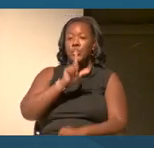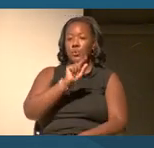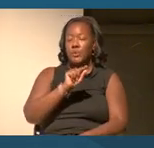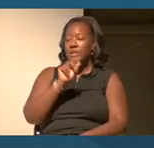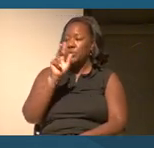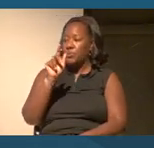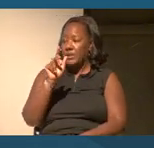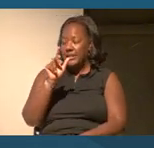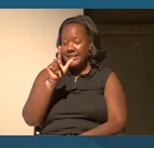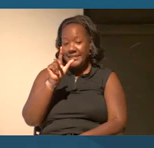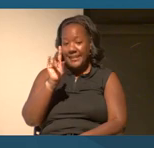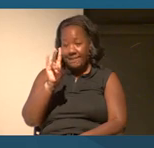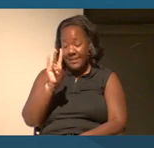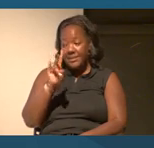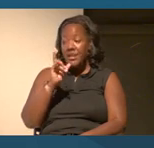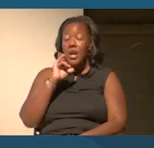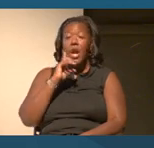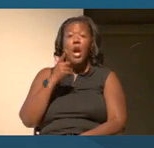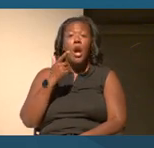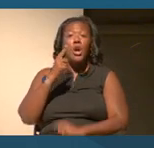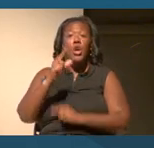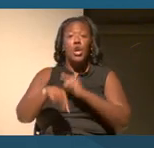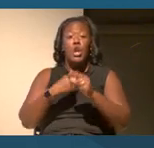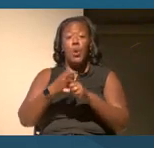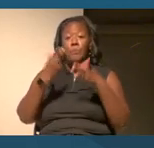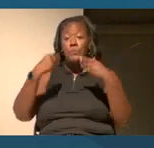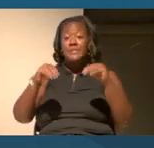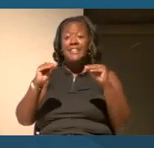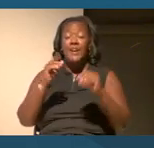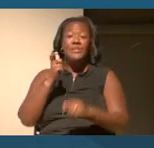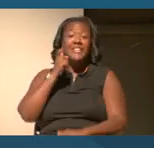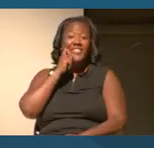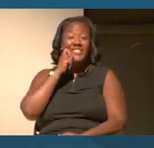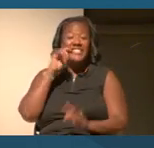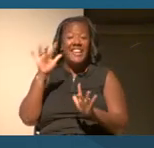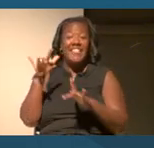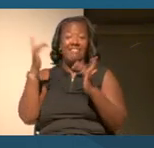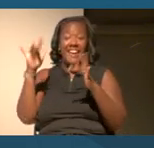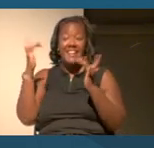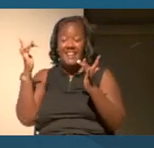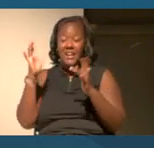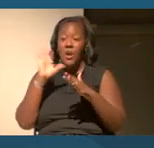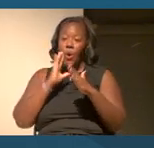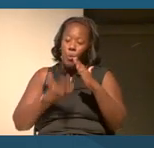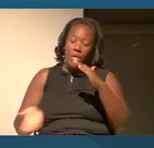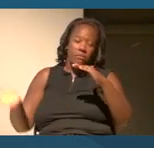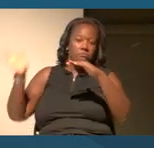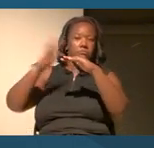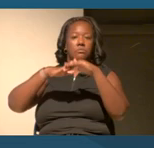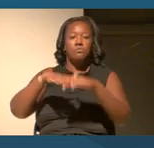sales of skin lighting products are expected to surge to 12.6 billion.